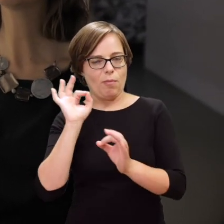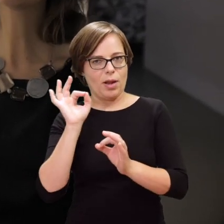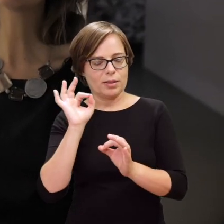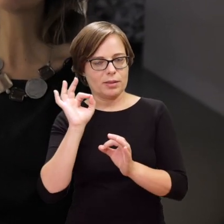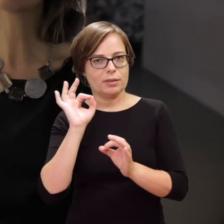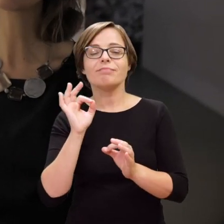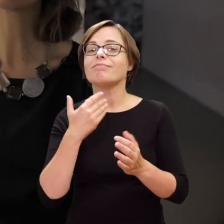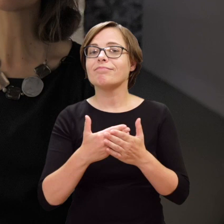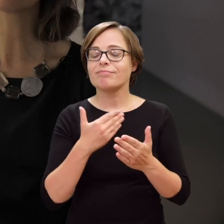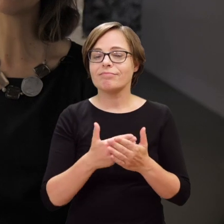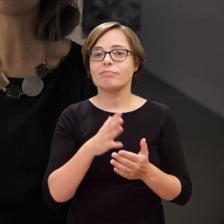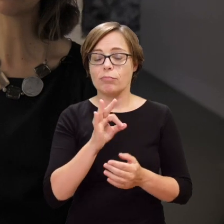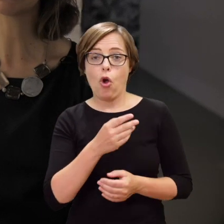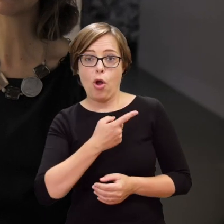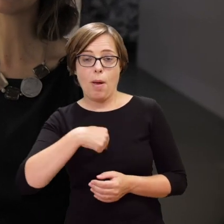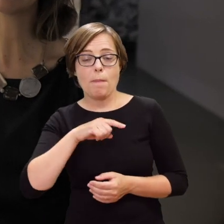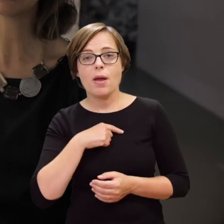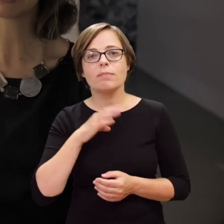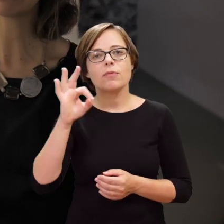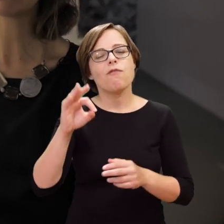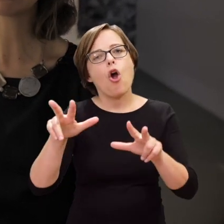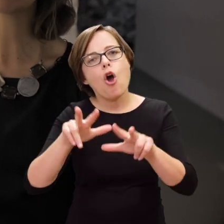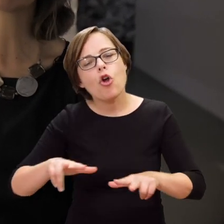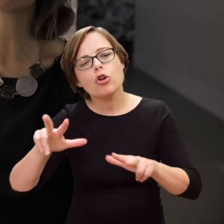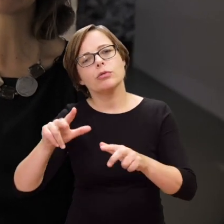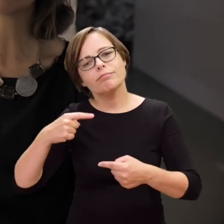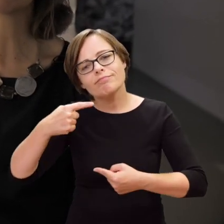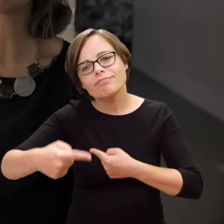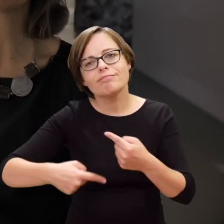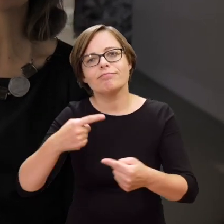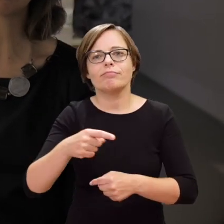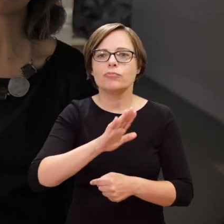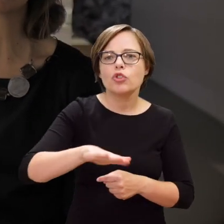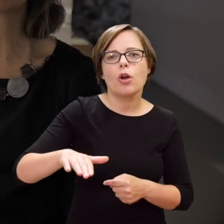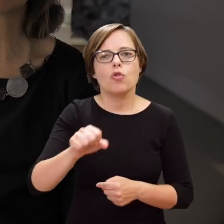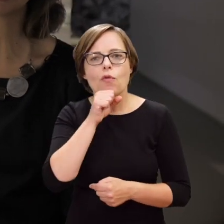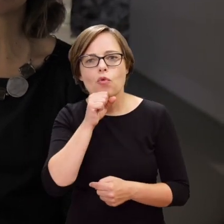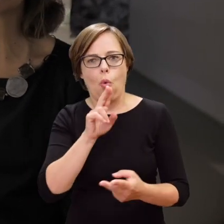Thanks to the fact that we contacted their relatives, their grandchildren,